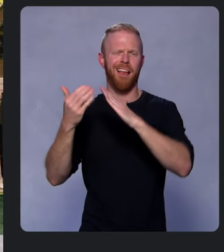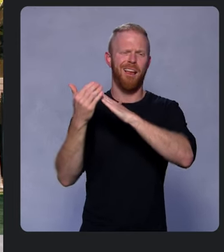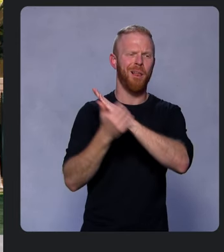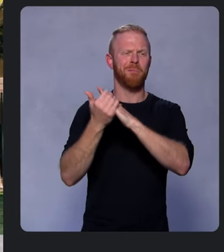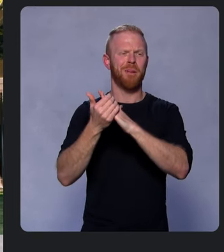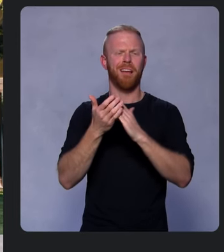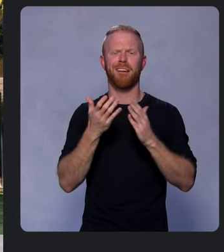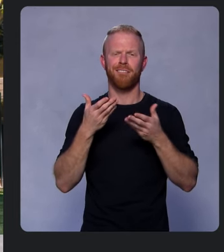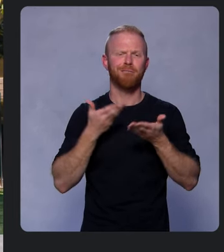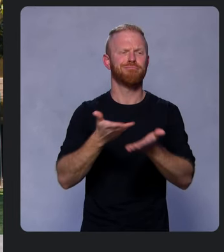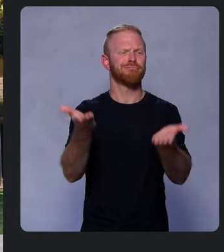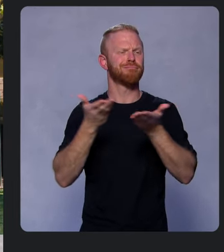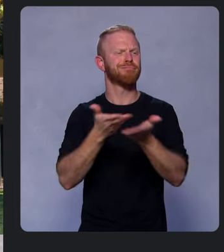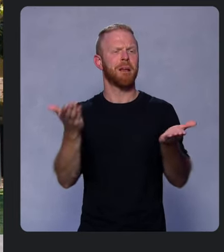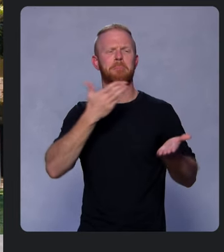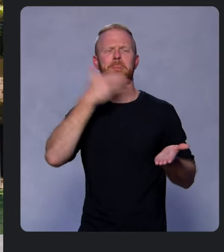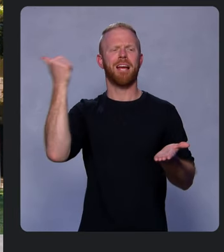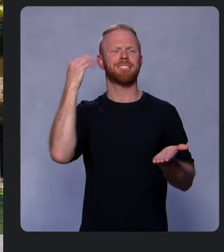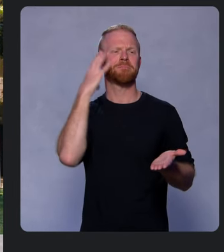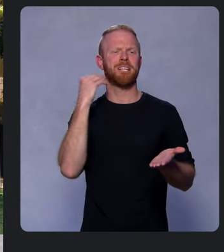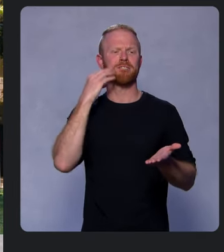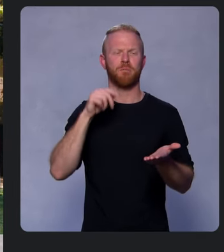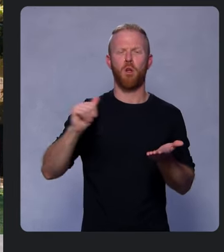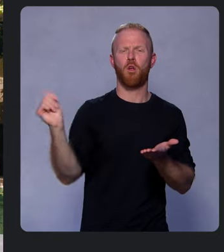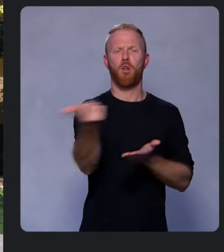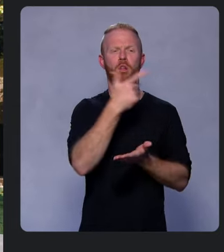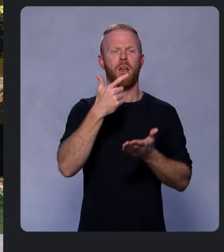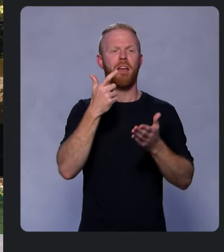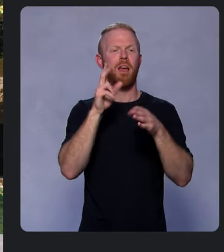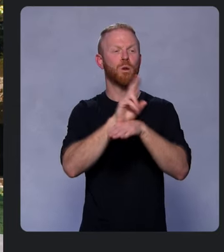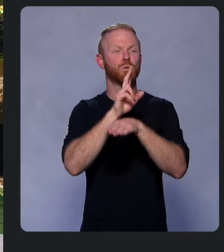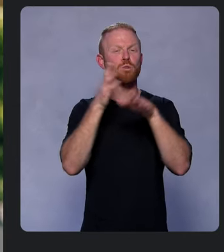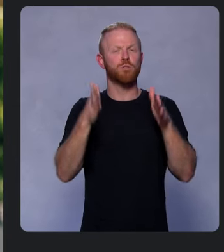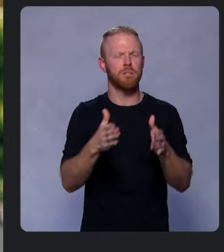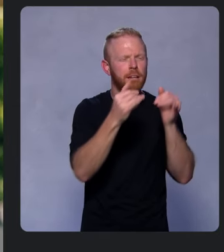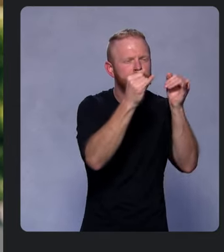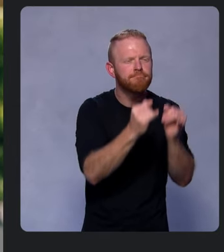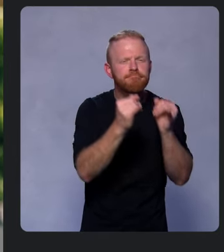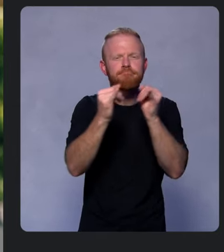the best experience to each of your users individually. Set-up is simple